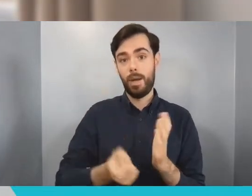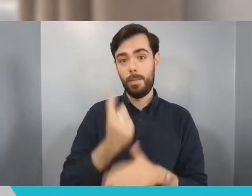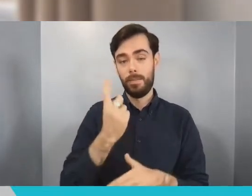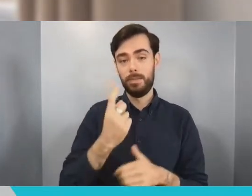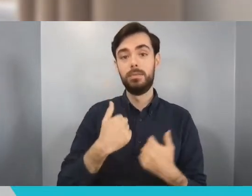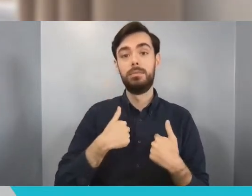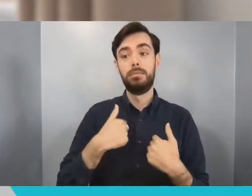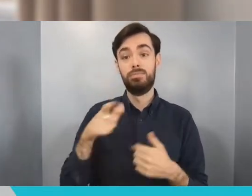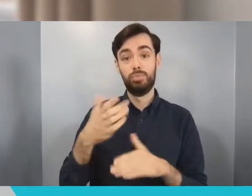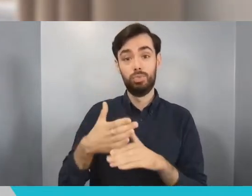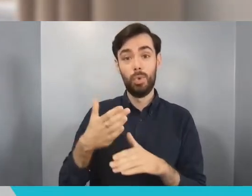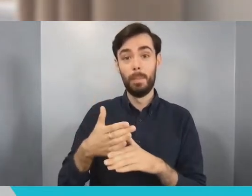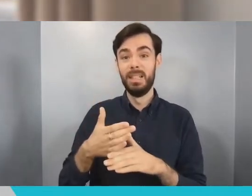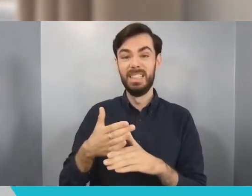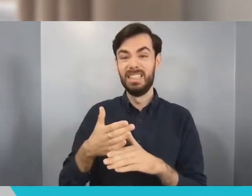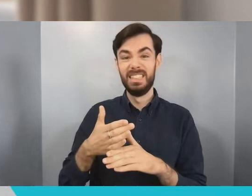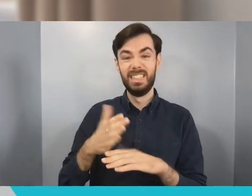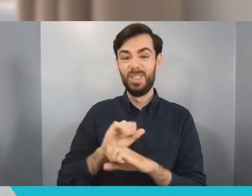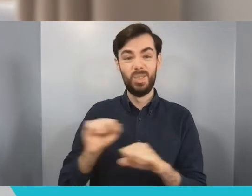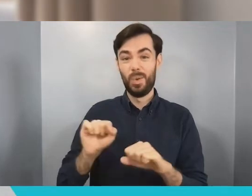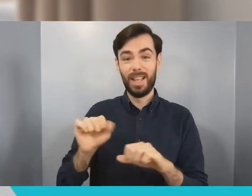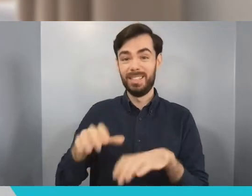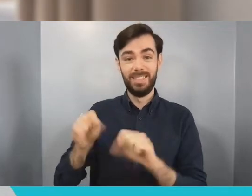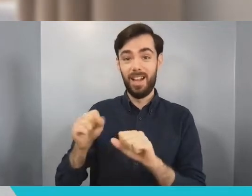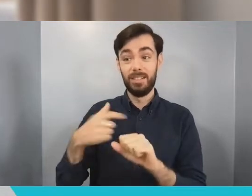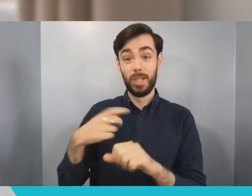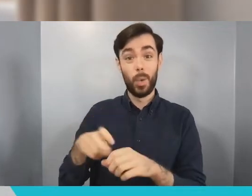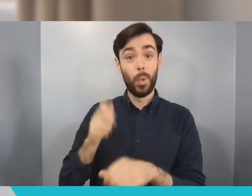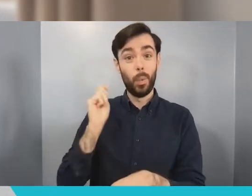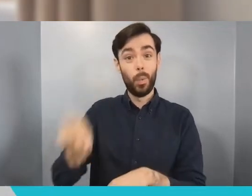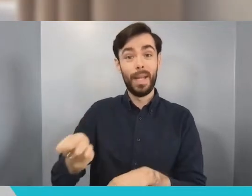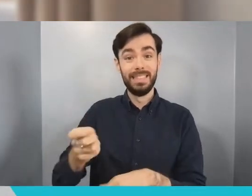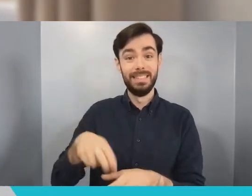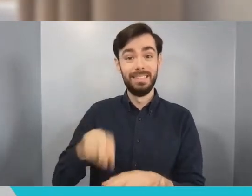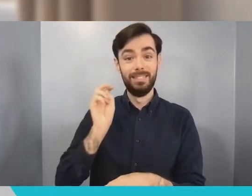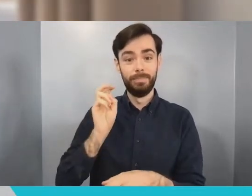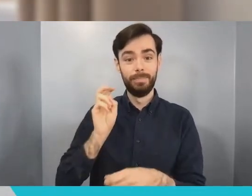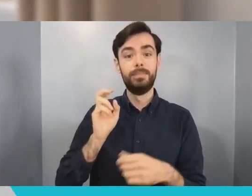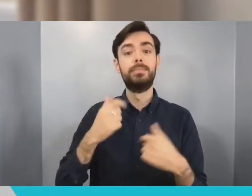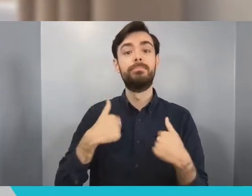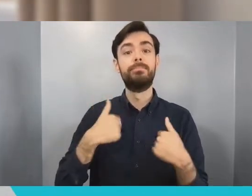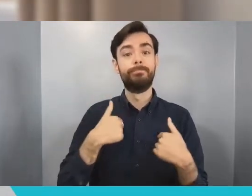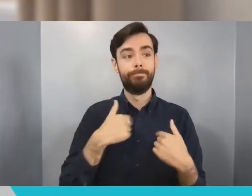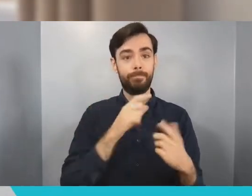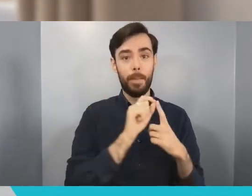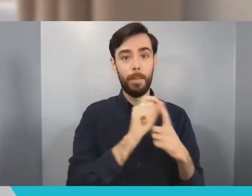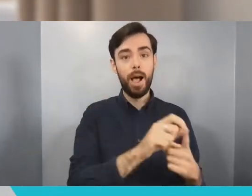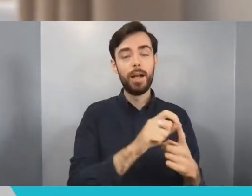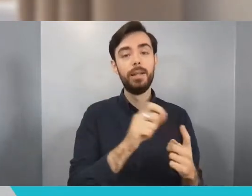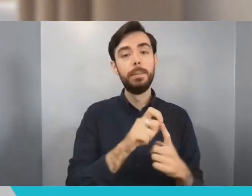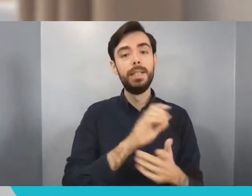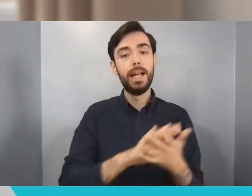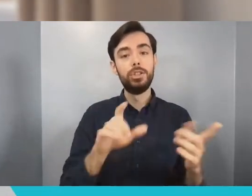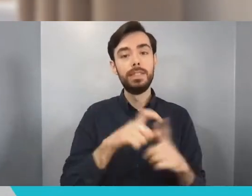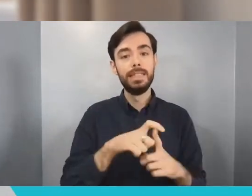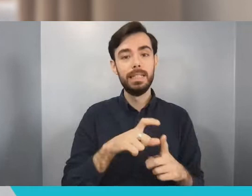started it, enrolled to do a PhD to really focus on this project, this technology, and